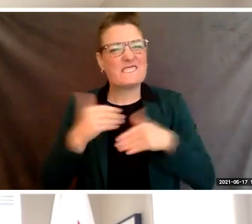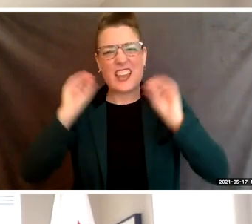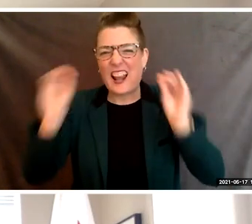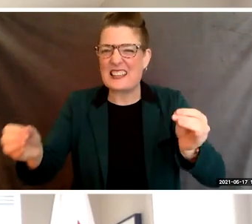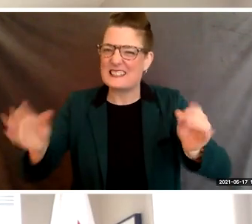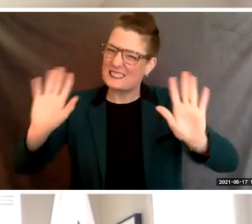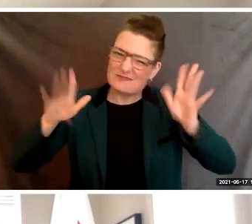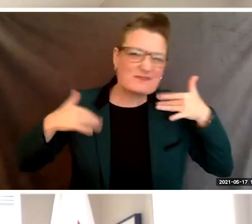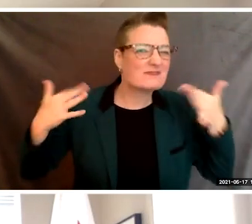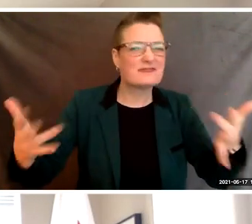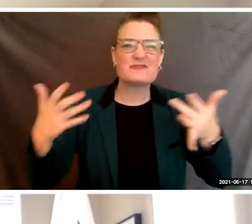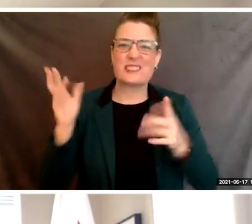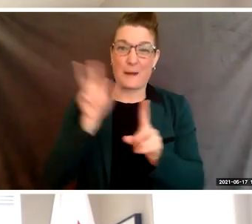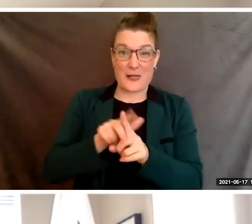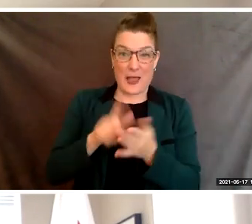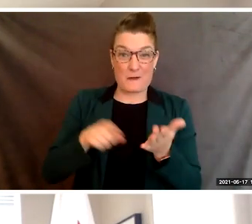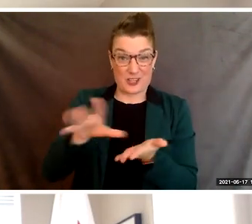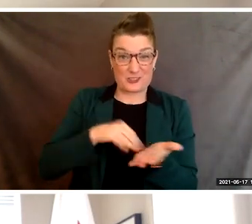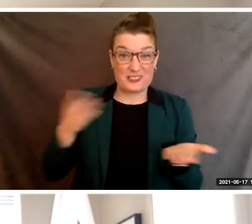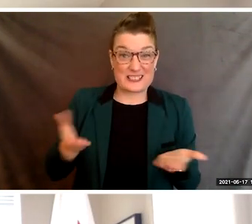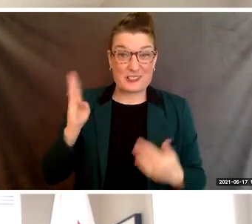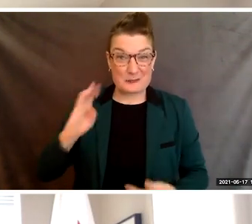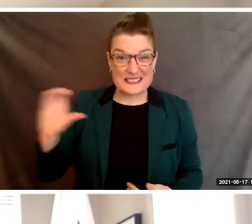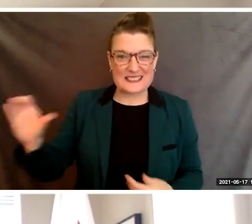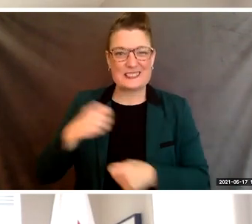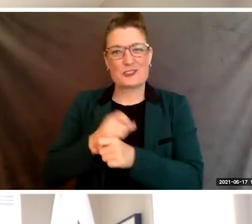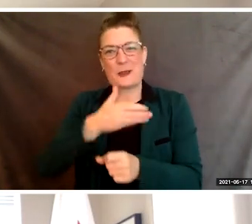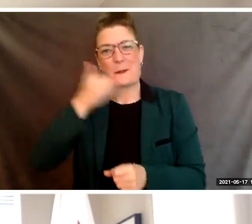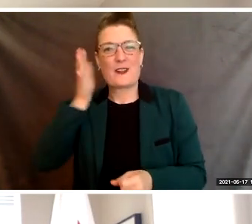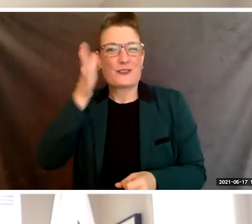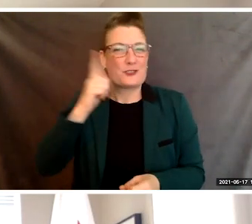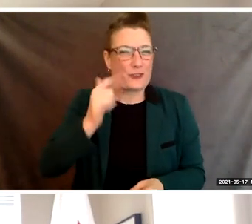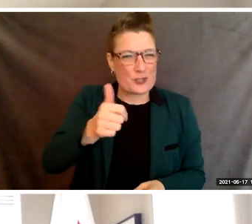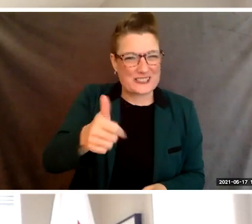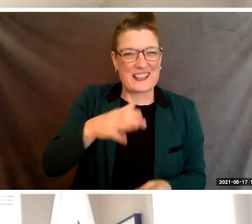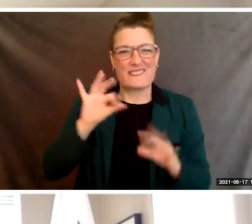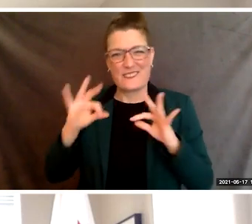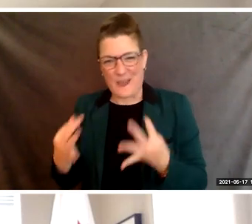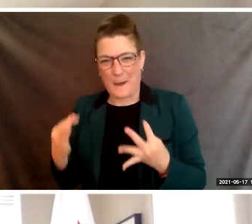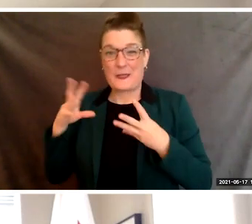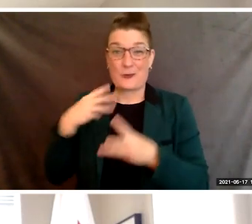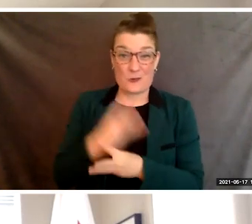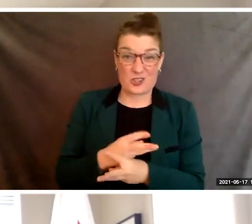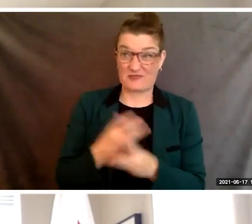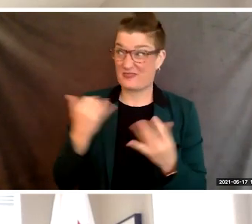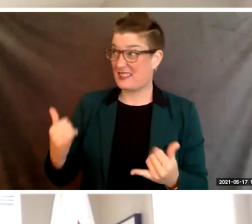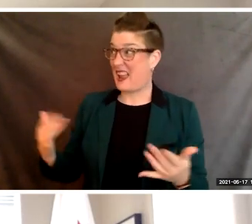for you, your family, and for your world. And as we are coming out of this past year, know that hope for the future.